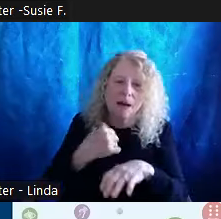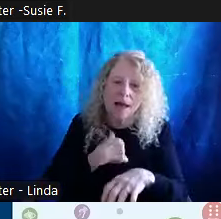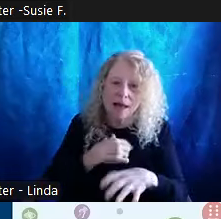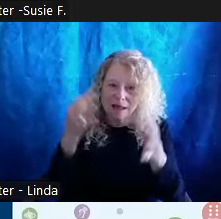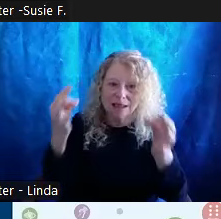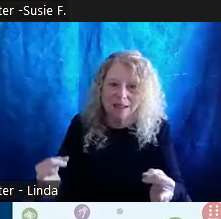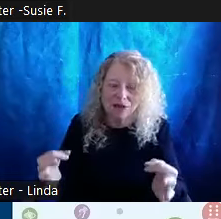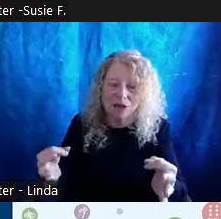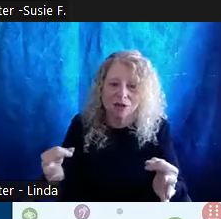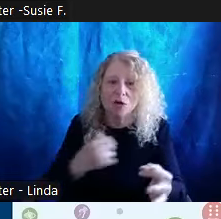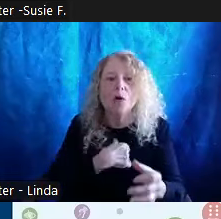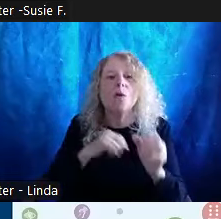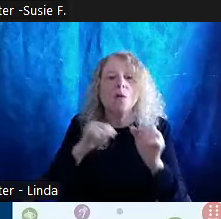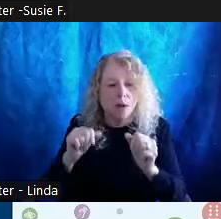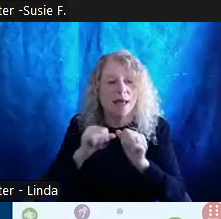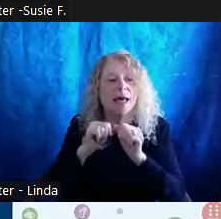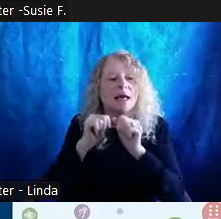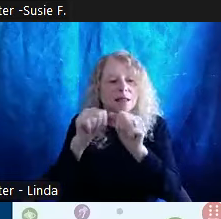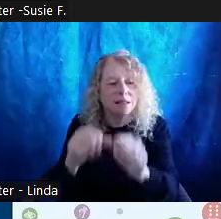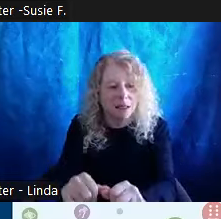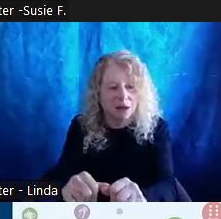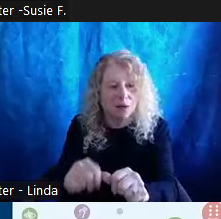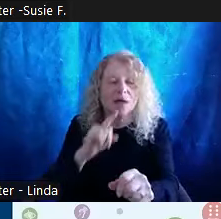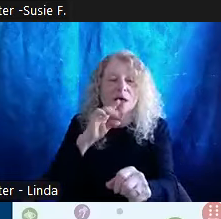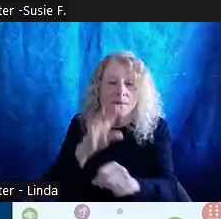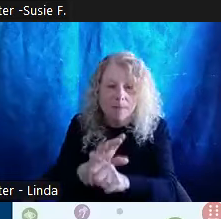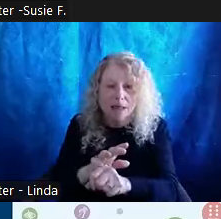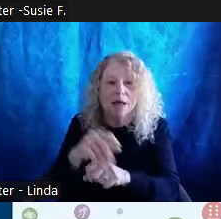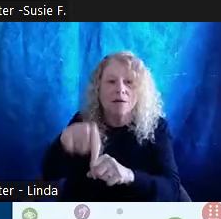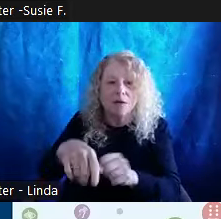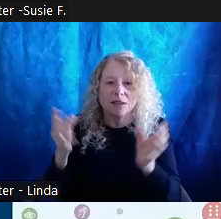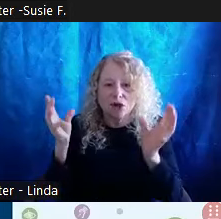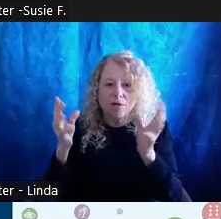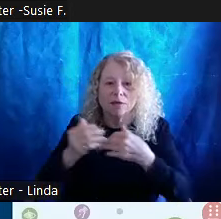we can continue to commit to having this conversation after